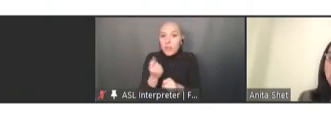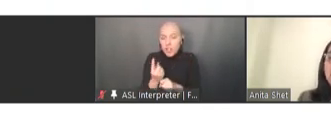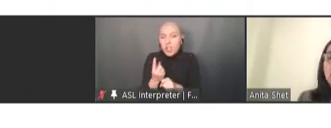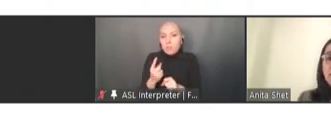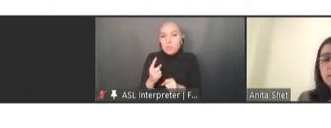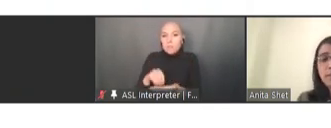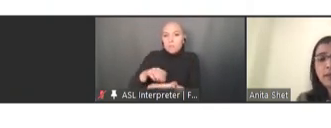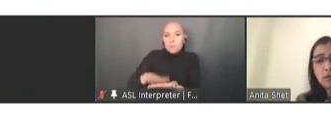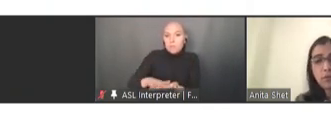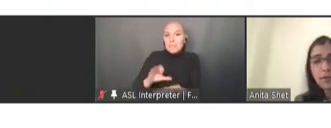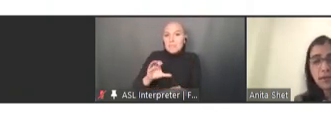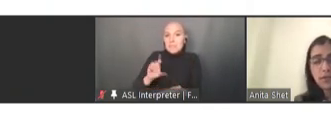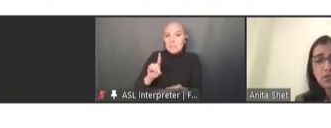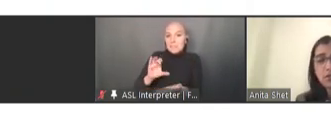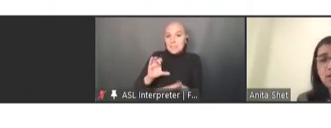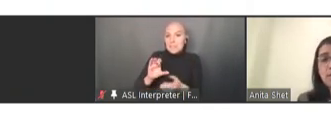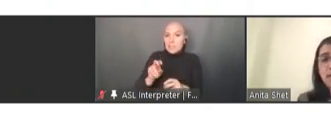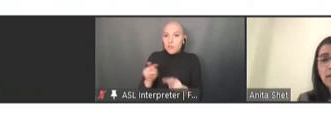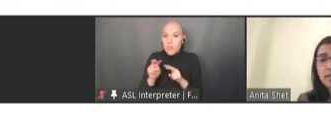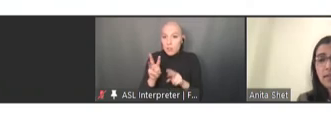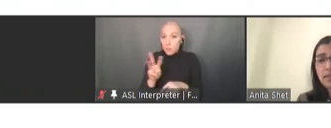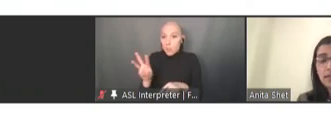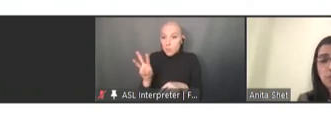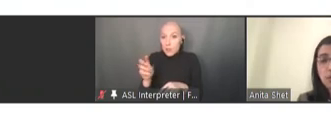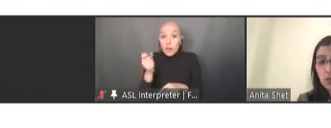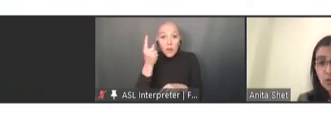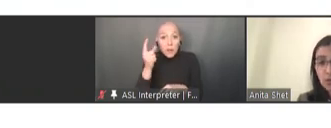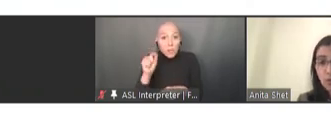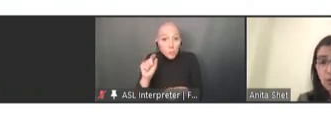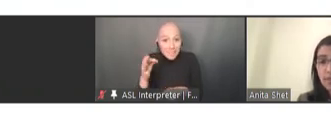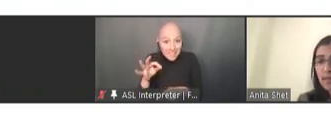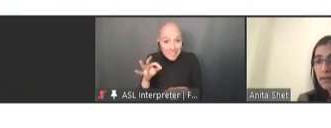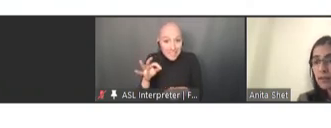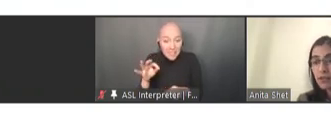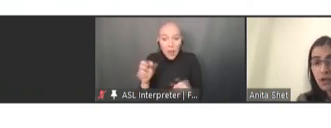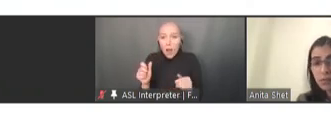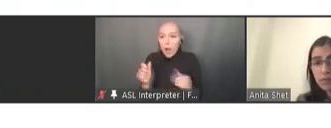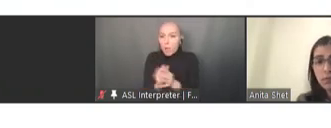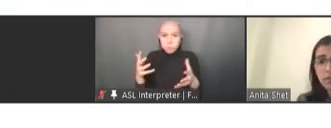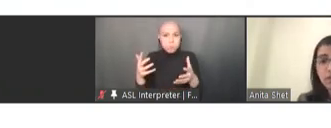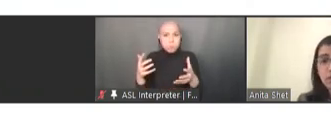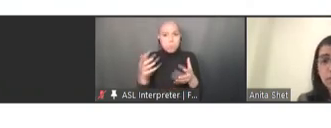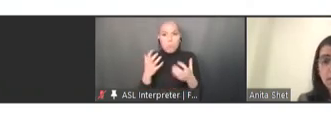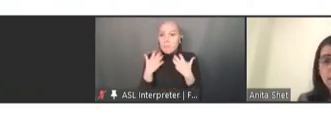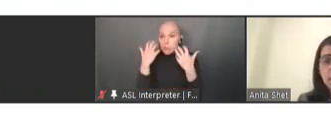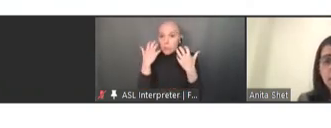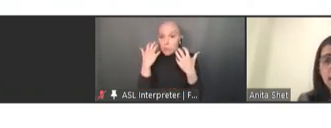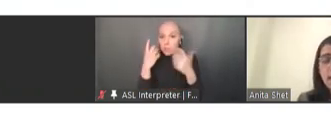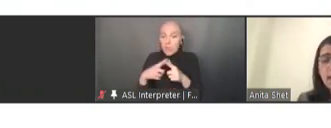There was this big outbreak in 2019 as we all know, and then the drop in 2020, and there were